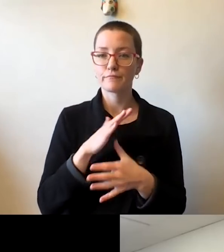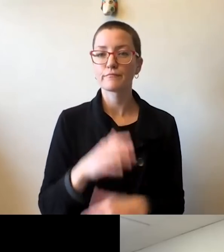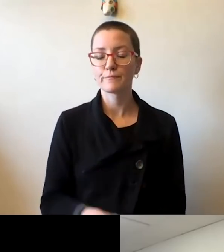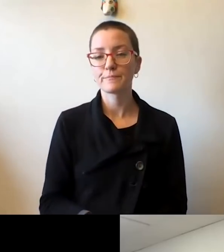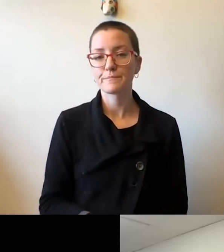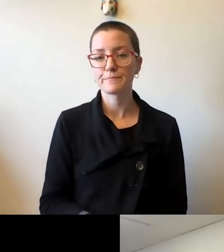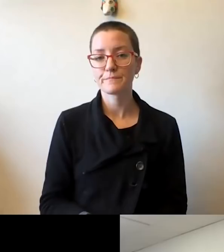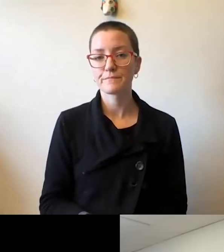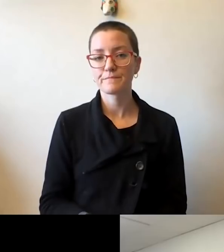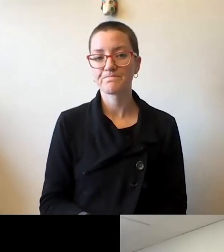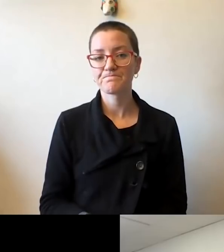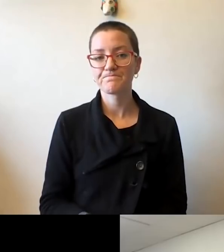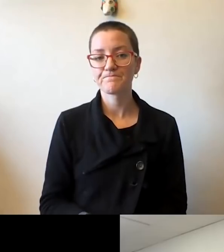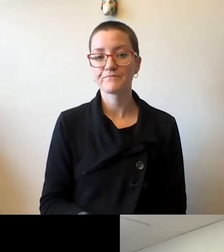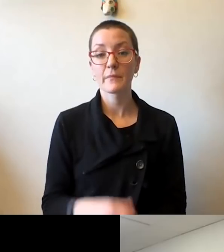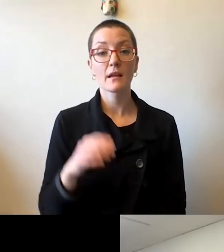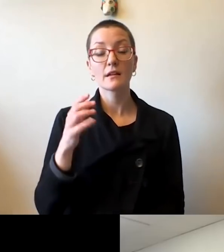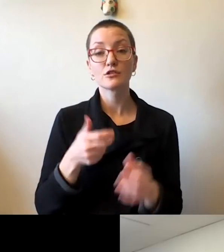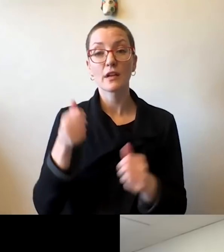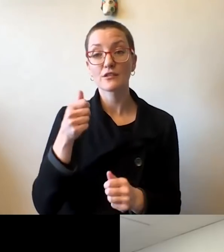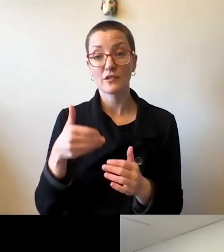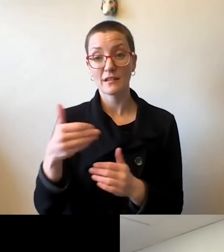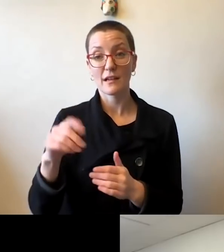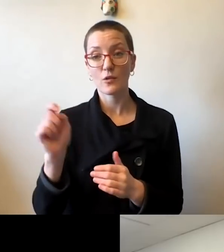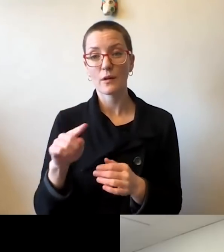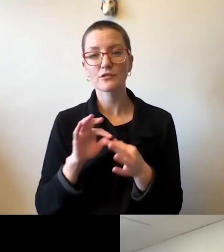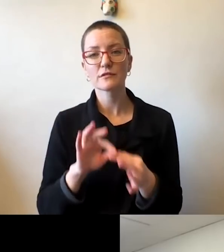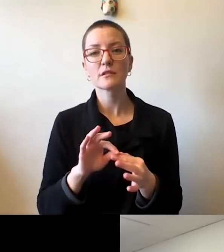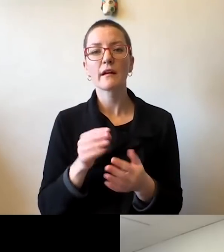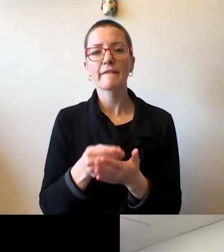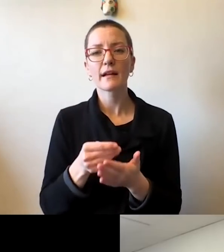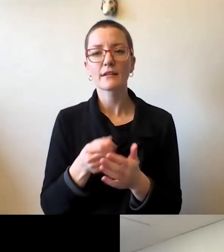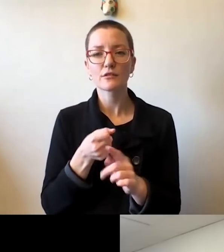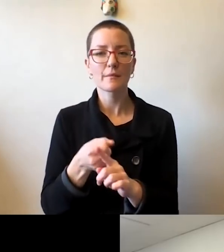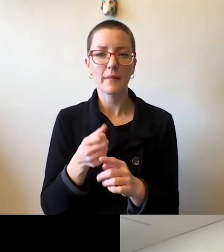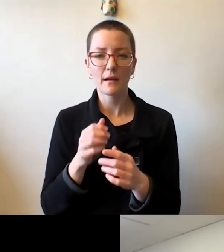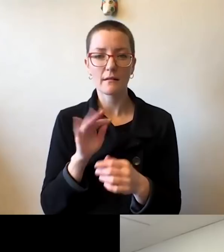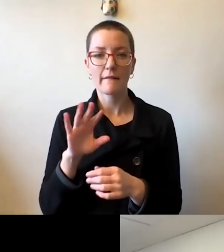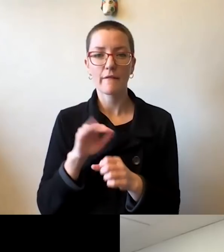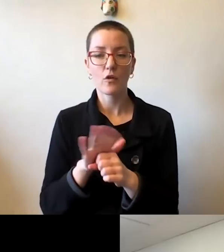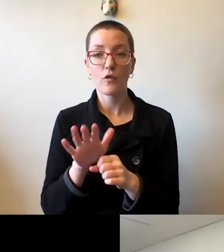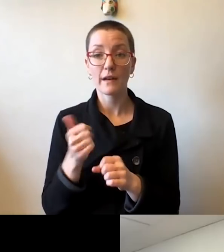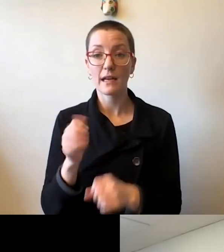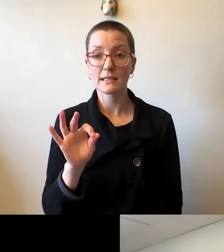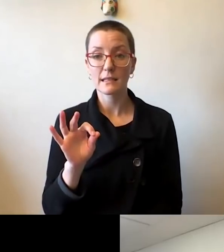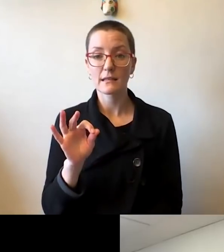Chancellor, the next question has to do with the financial impact of COVID-19. Let me read it for you. And I know you addressed it already,